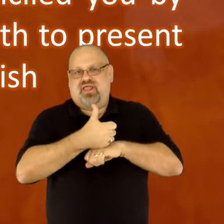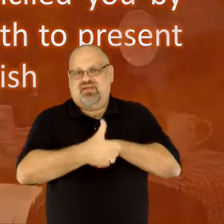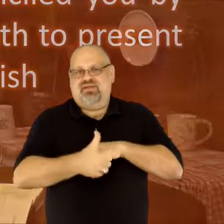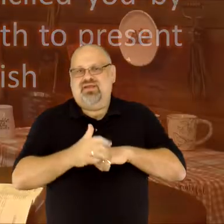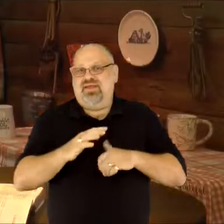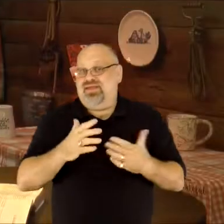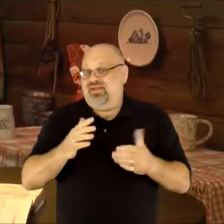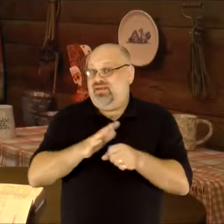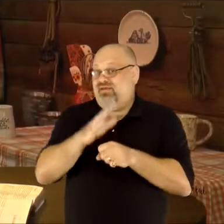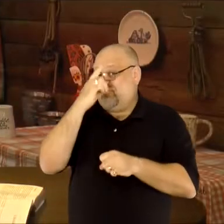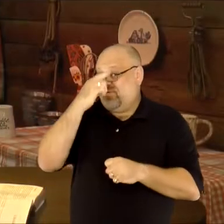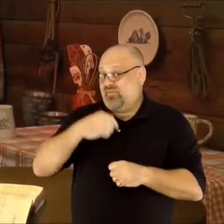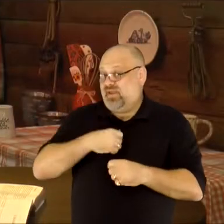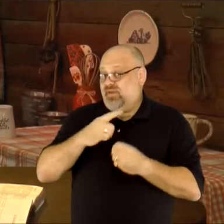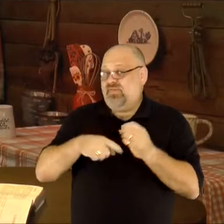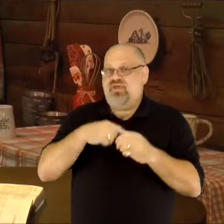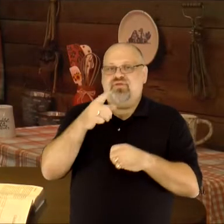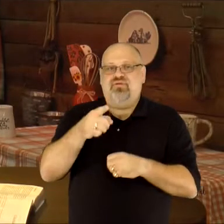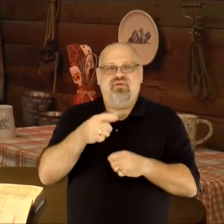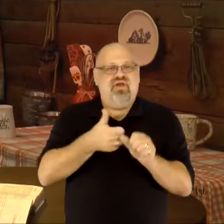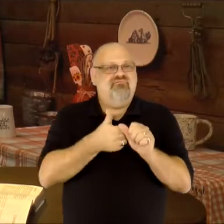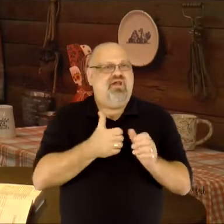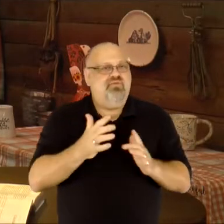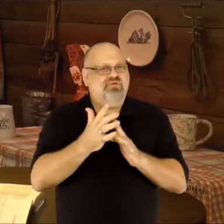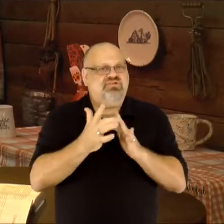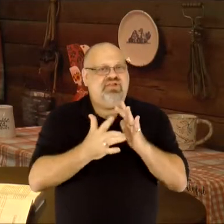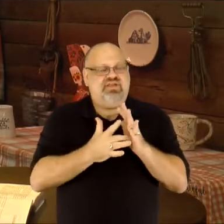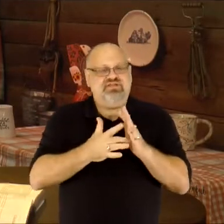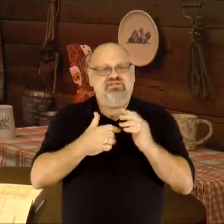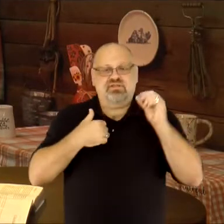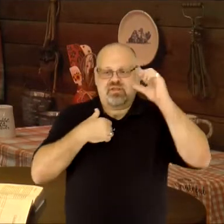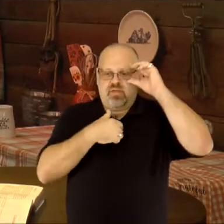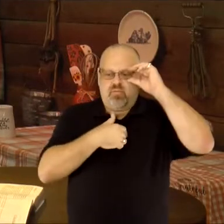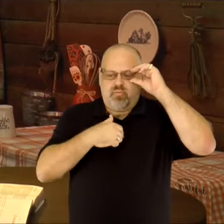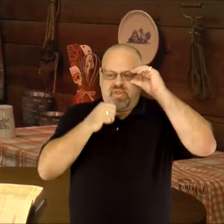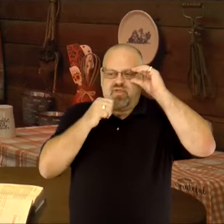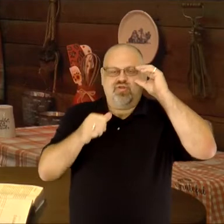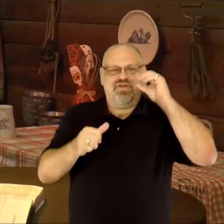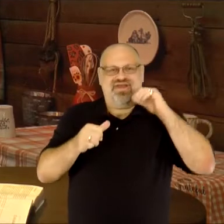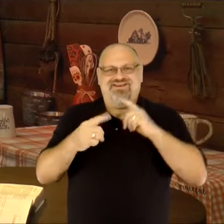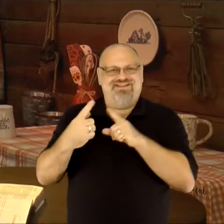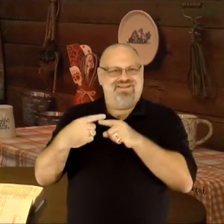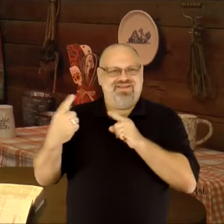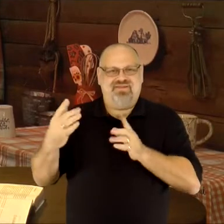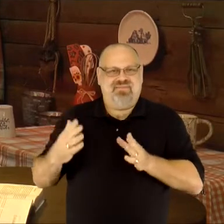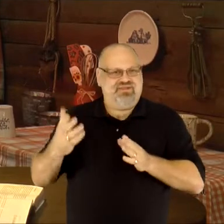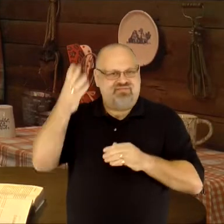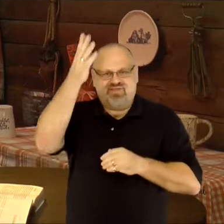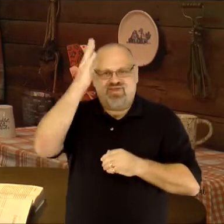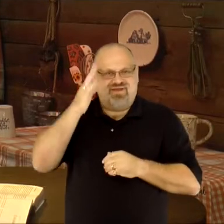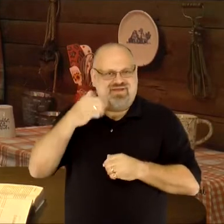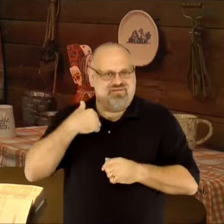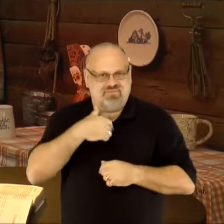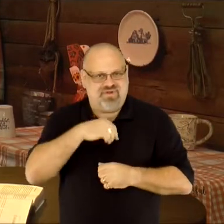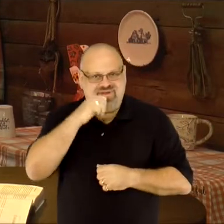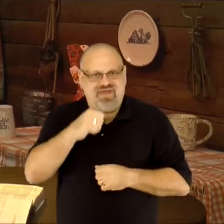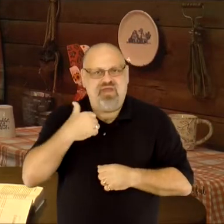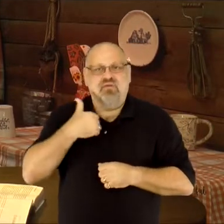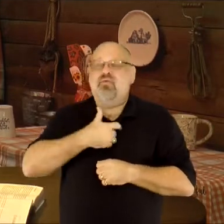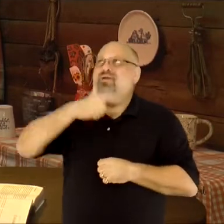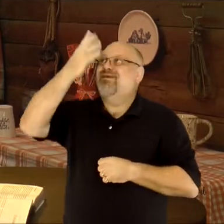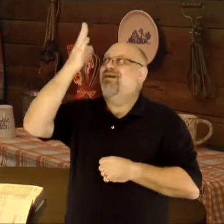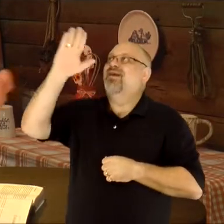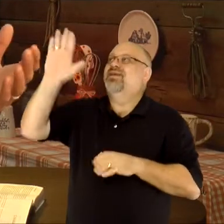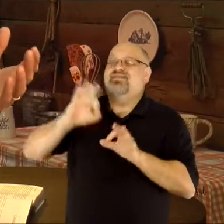That's enough for me. How about you? As followers of Jesus, we are not enemies of God, we are the family